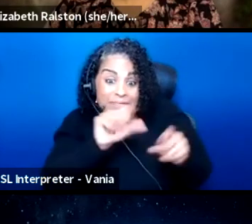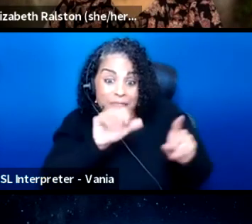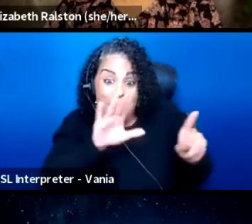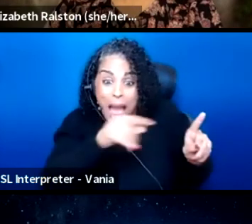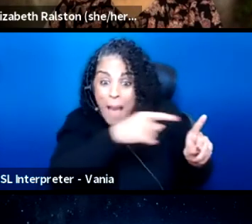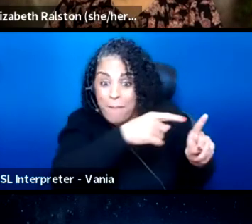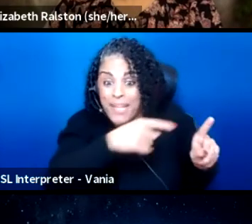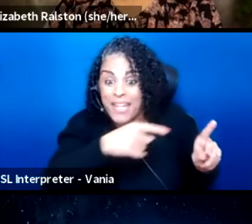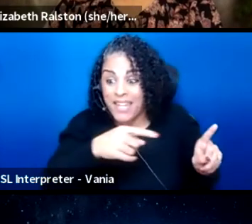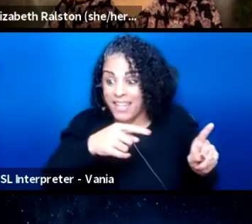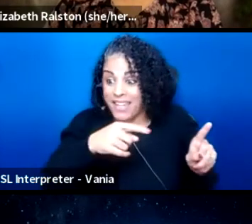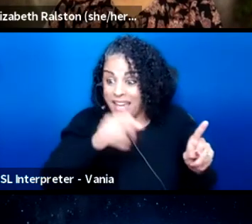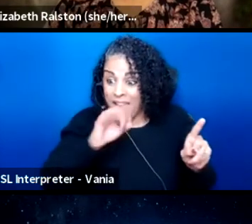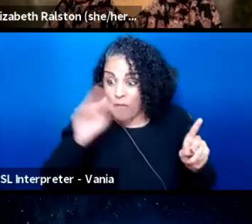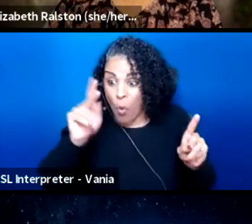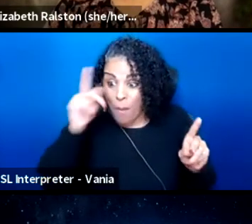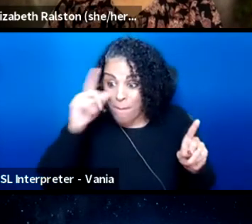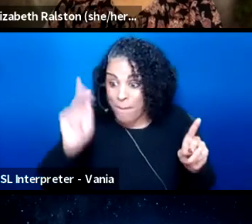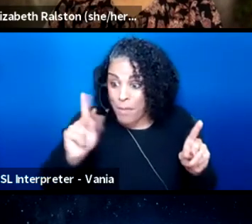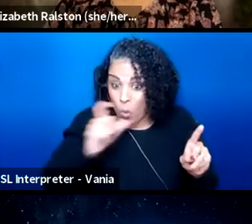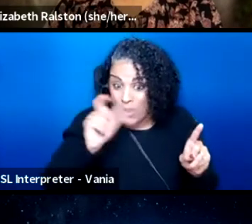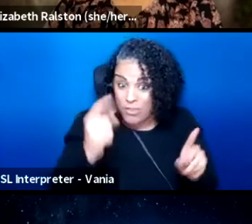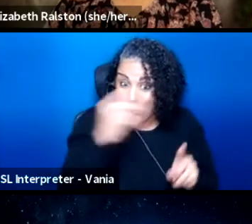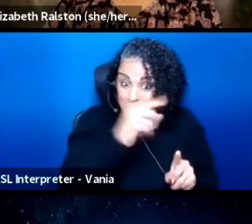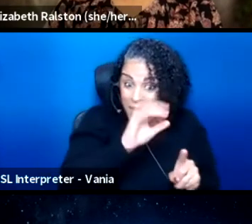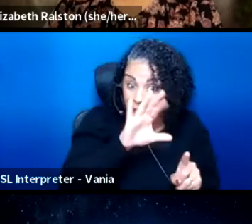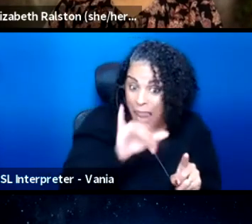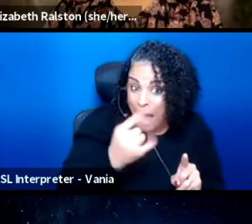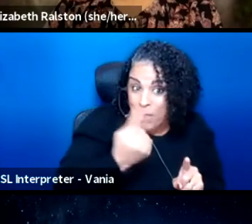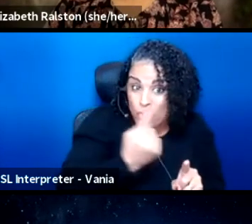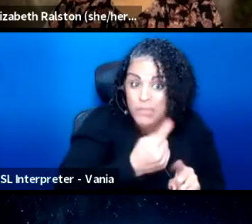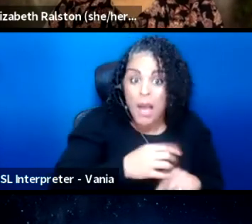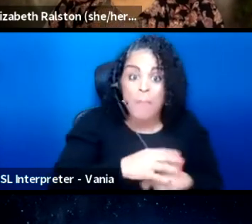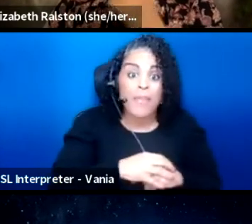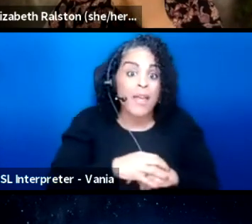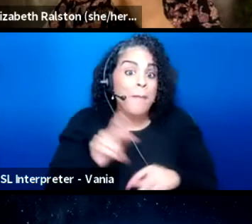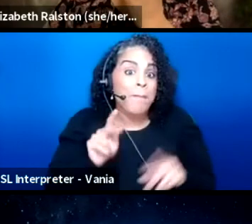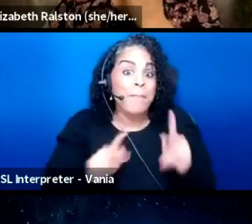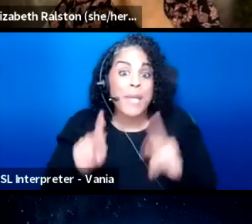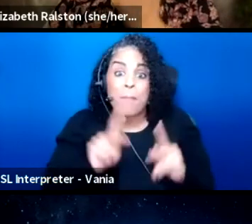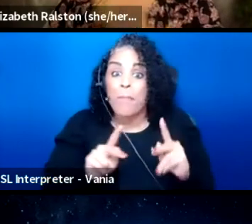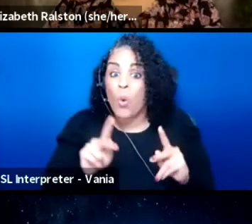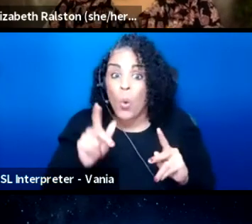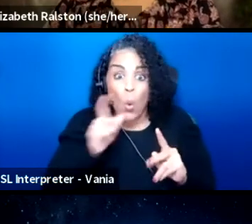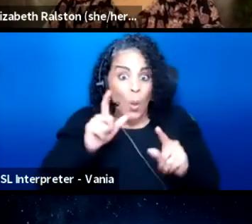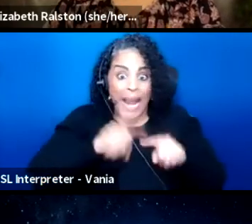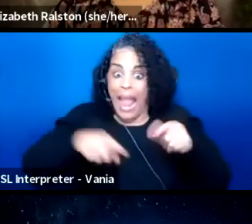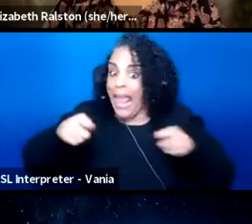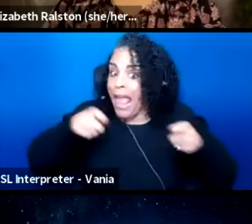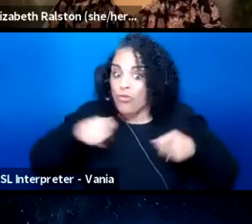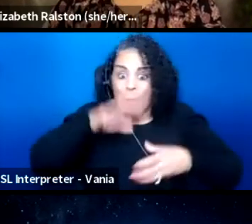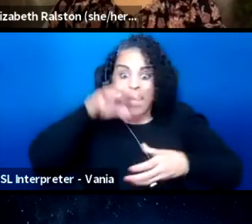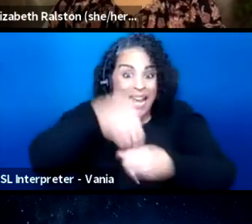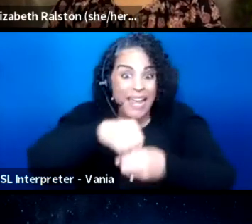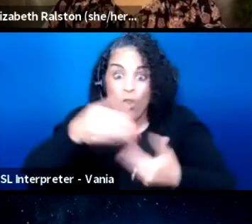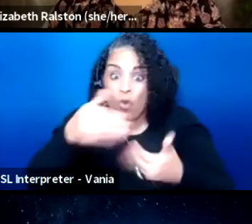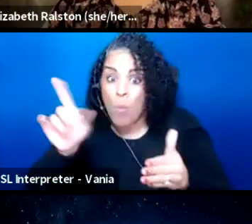part of the performance, people who cannot handle being in the room where it happens.